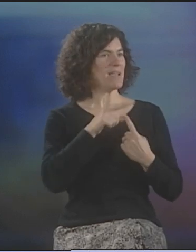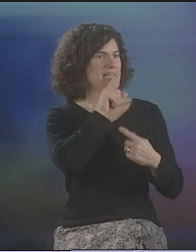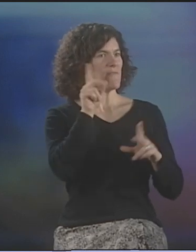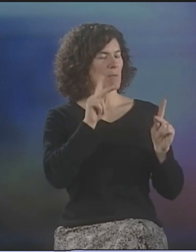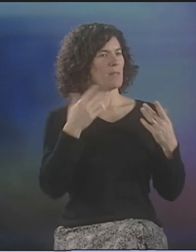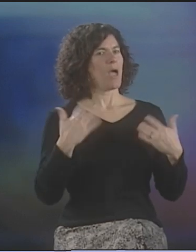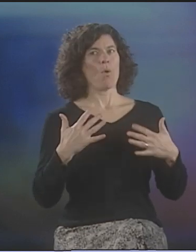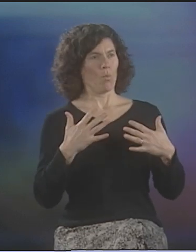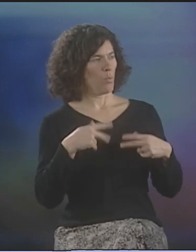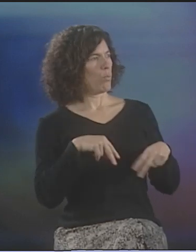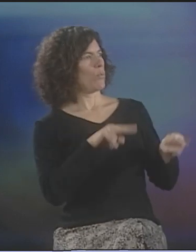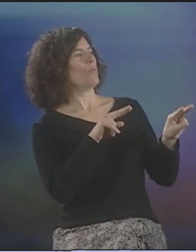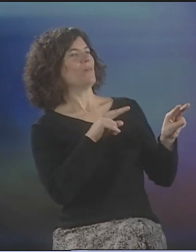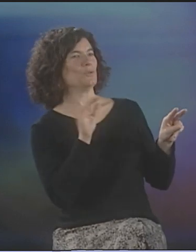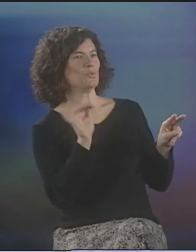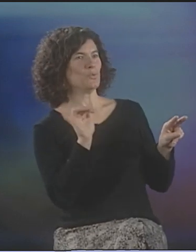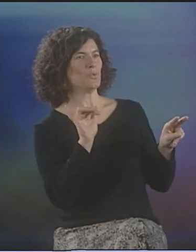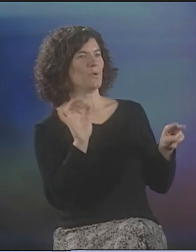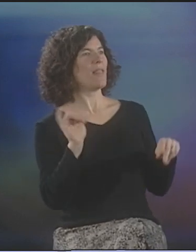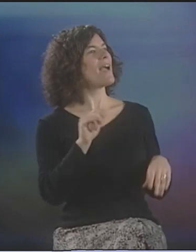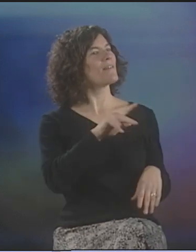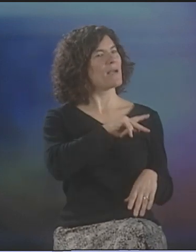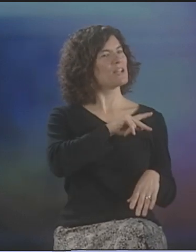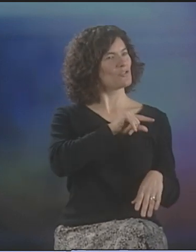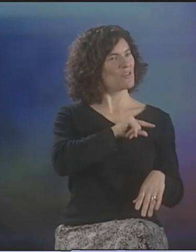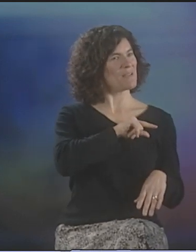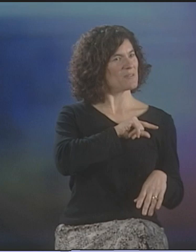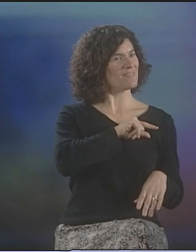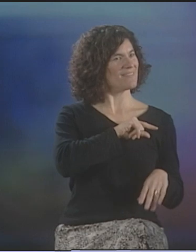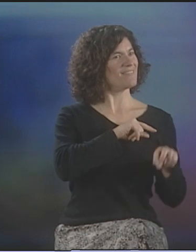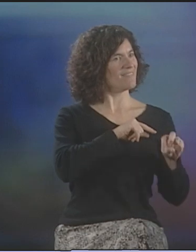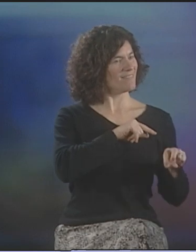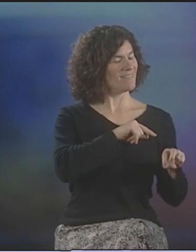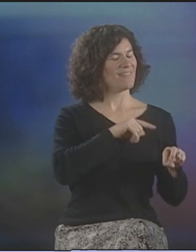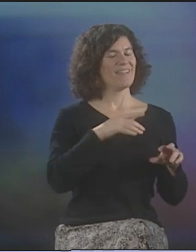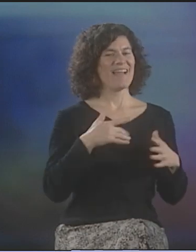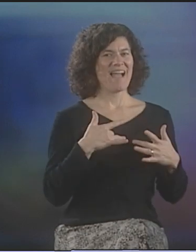SOME AMAZING LUMINARIES FROM THE DEAF WORLD. PATRICK GRAYBILL WAS SITTING THERE,